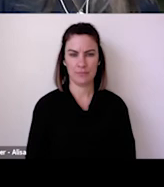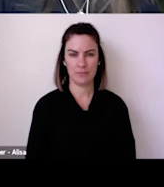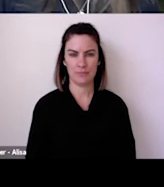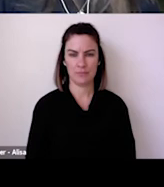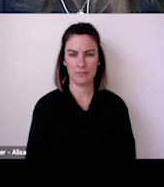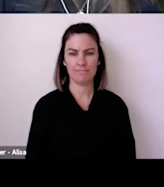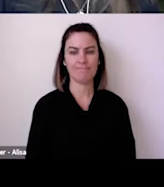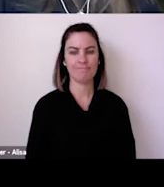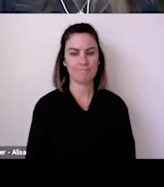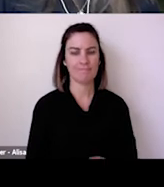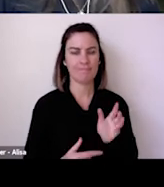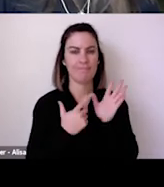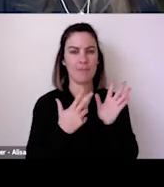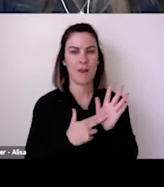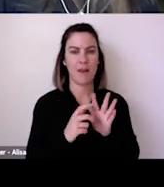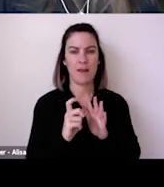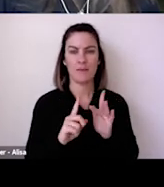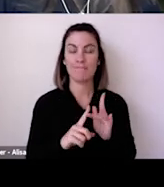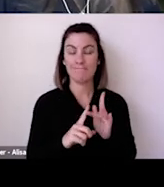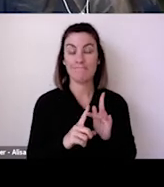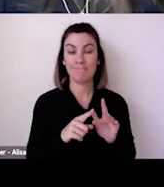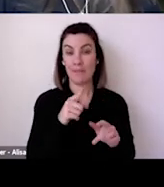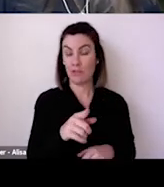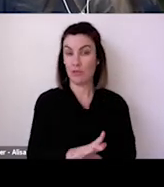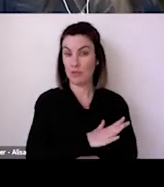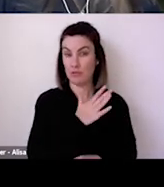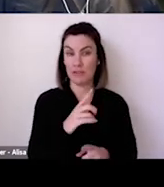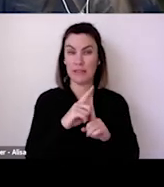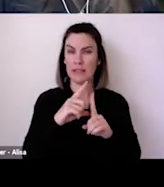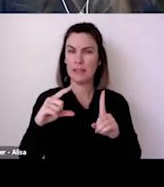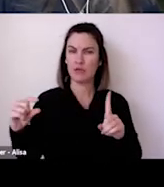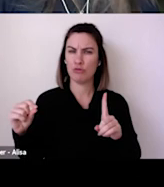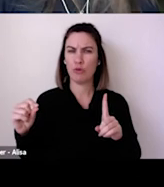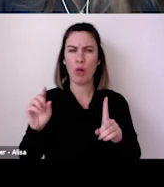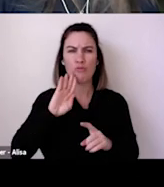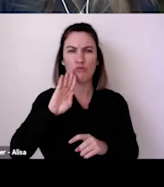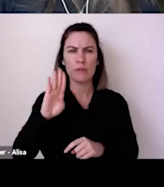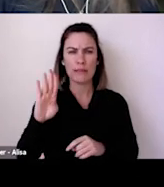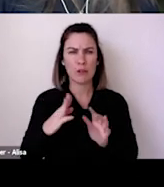And I just, just to close, think strategic communications like staying in touch with